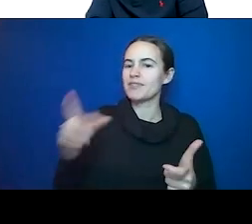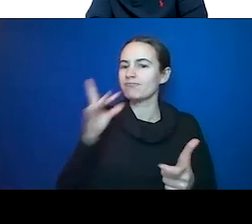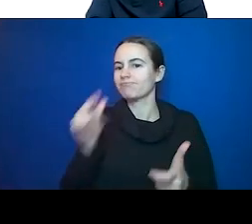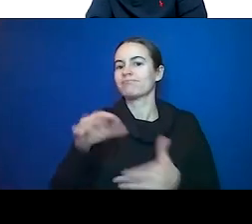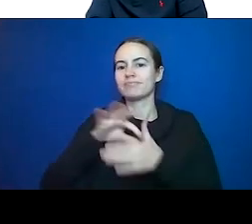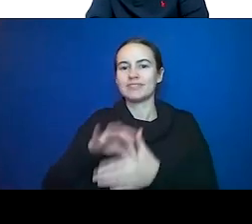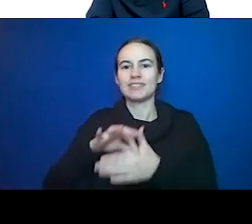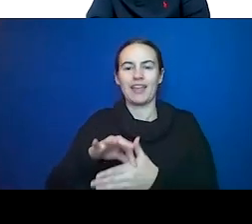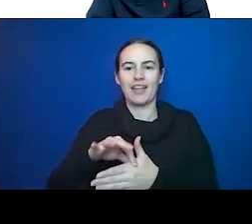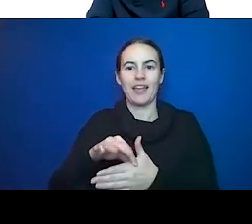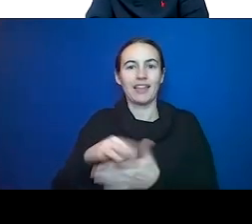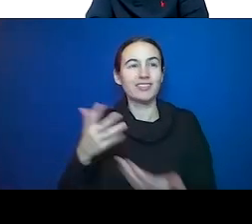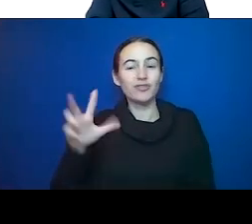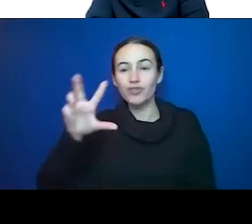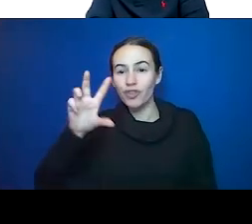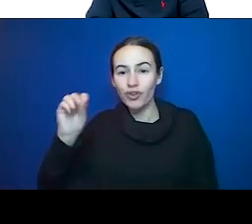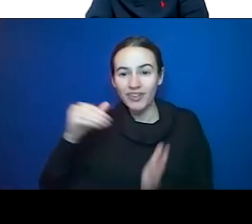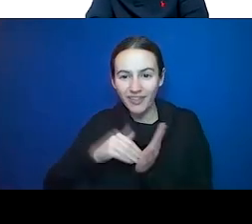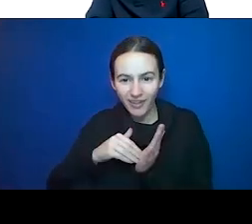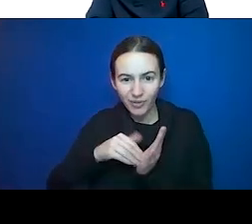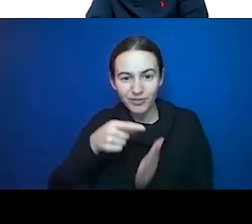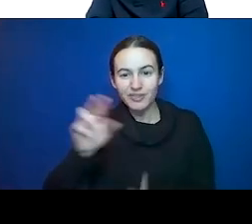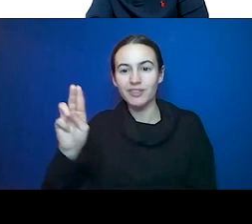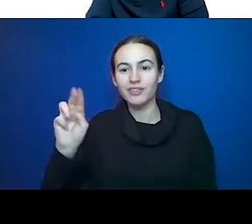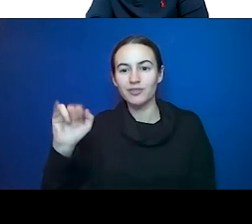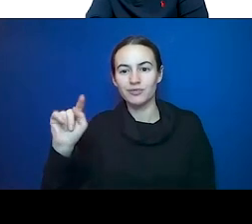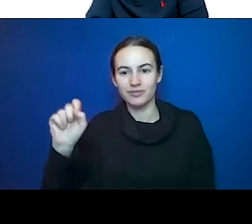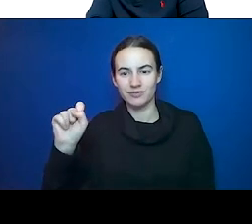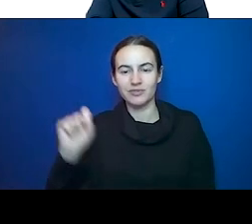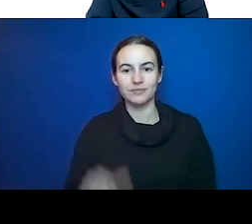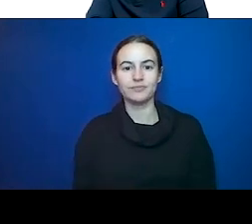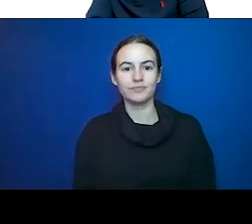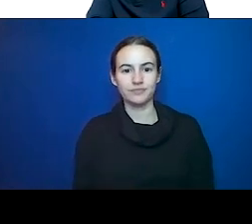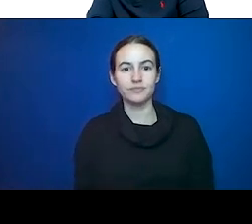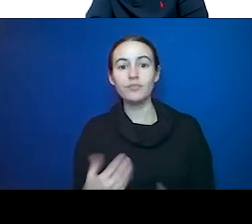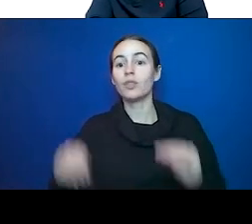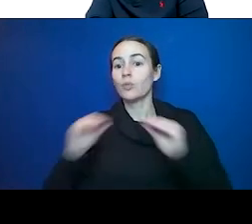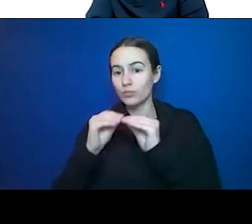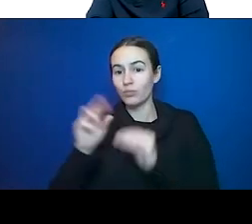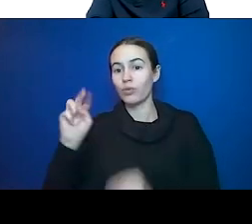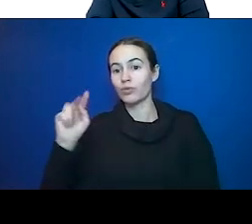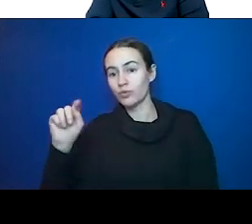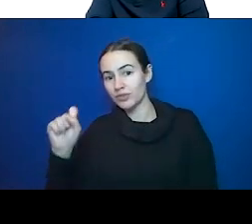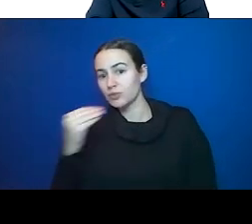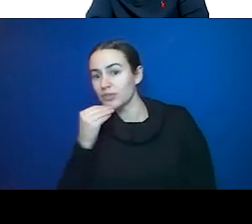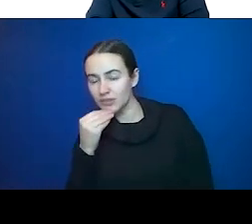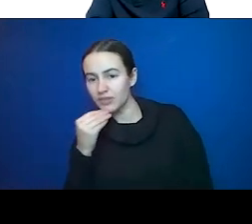these units. Again, the more of these units the worse the effect. Again, it shows, it does